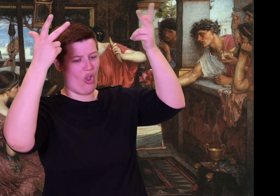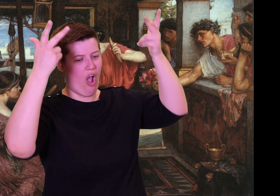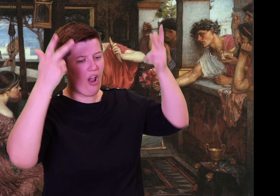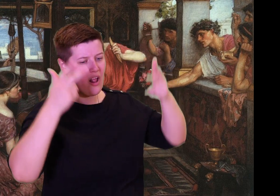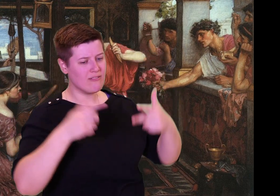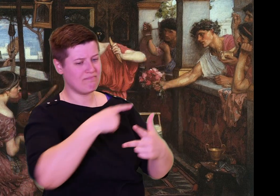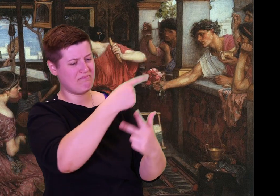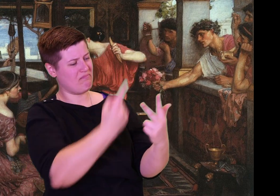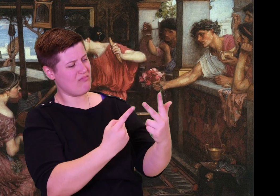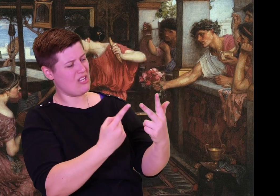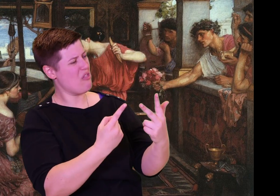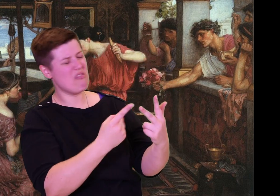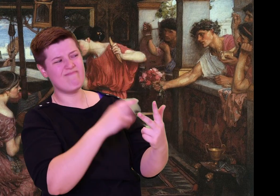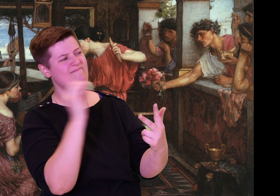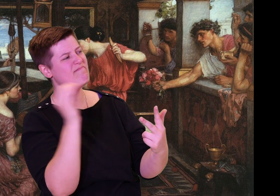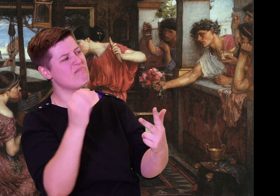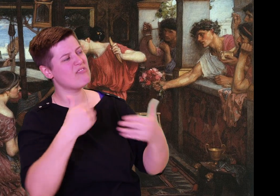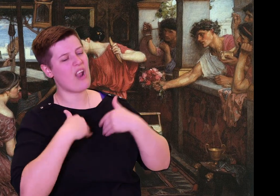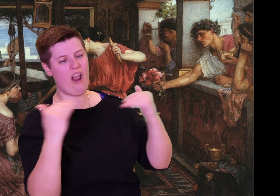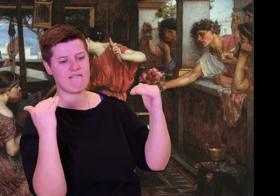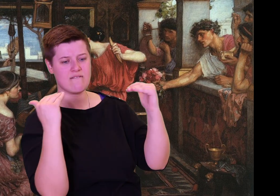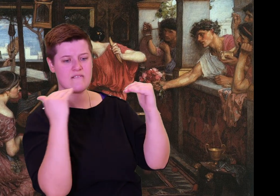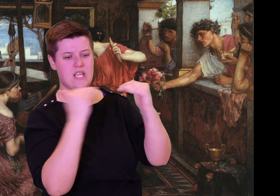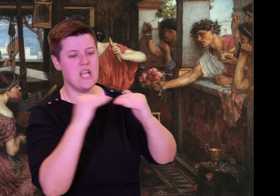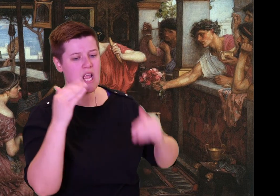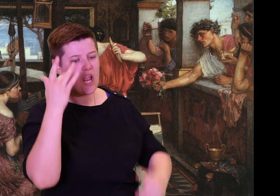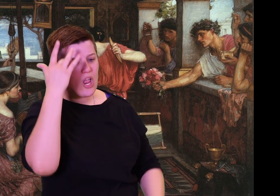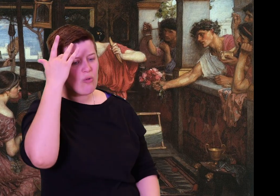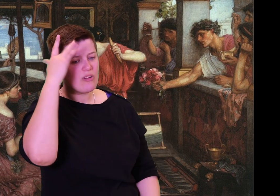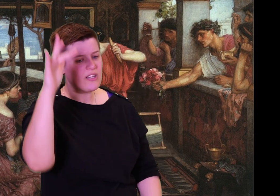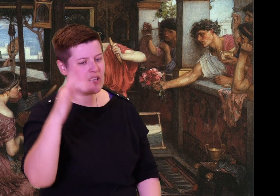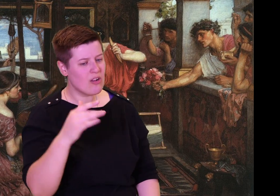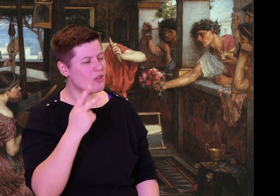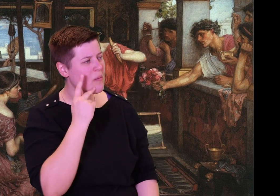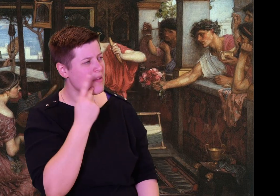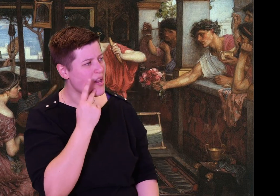plan the gods have put inside her heart.